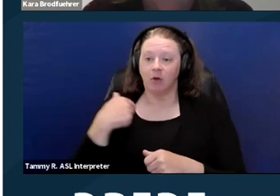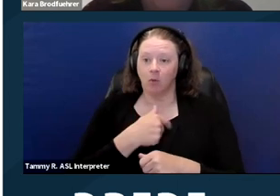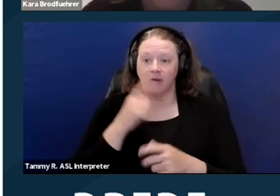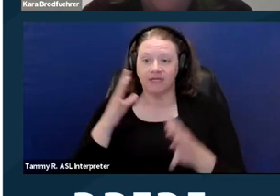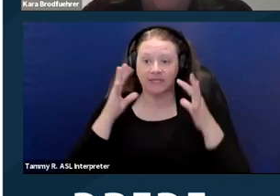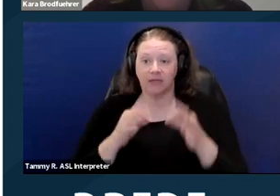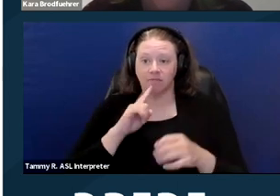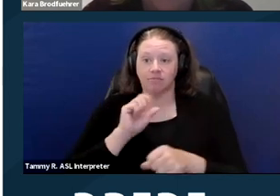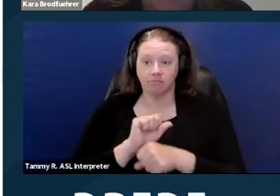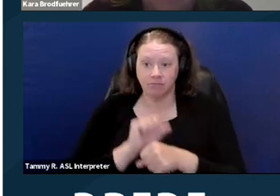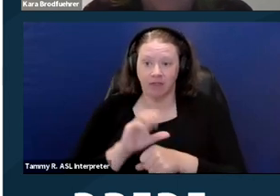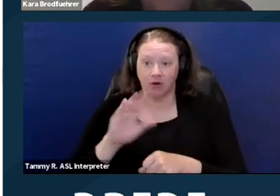If we decide there's not cause,